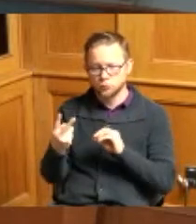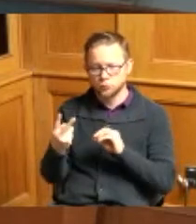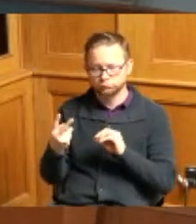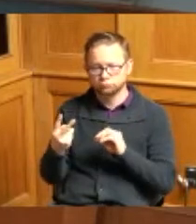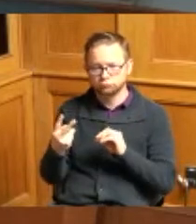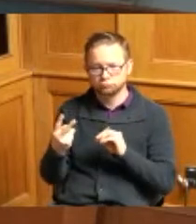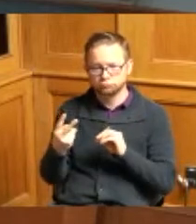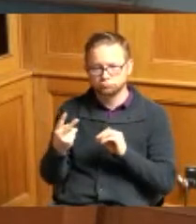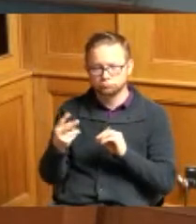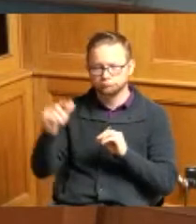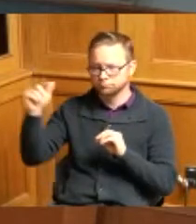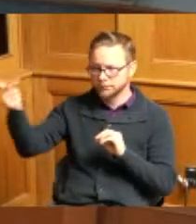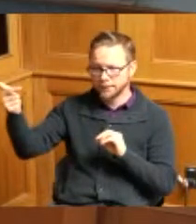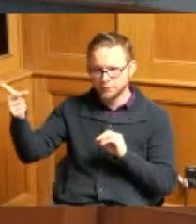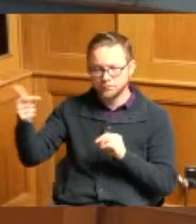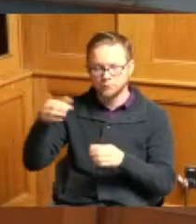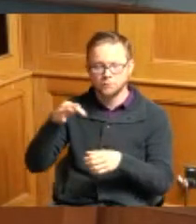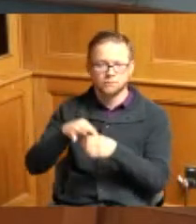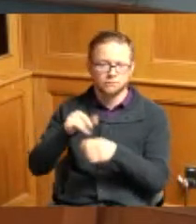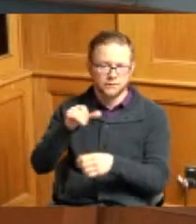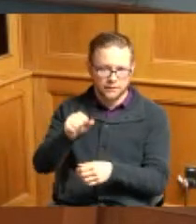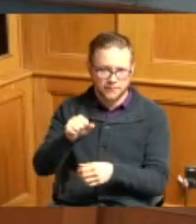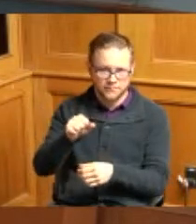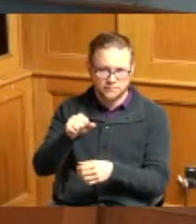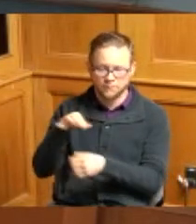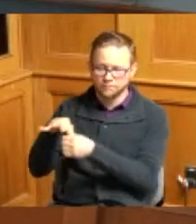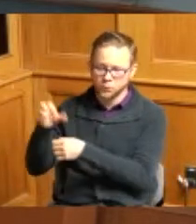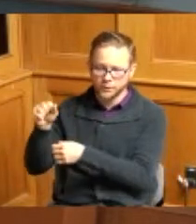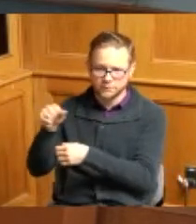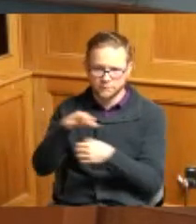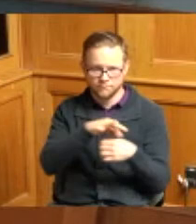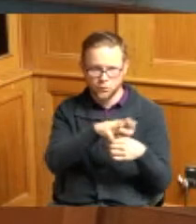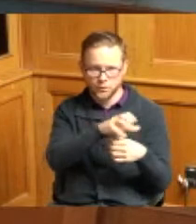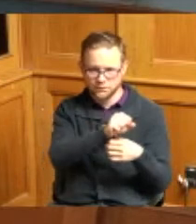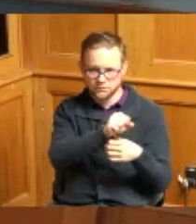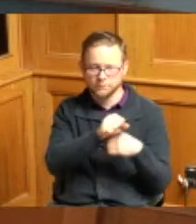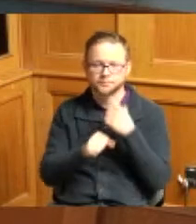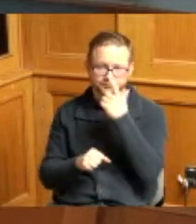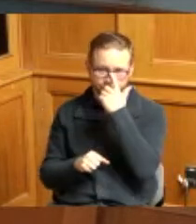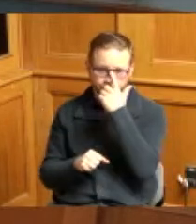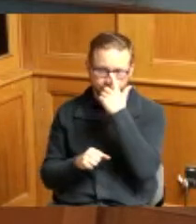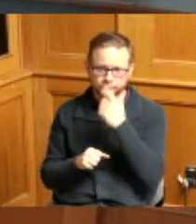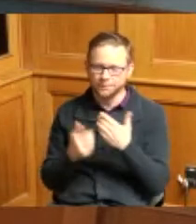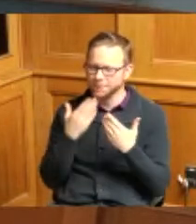Commissioner Summerow Dumas yes Commissioner Commissioner house yes thank you so much item